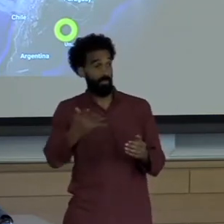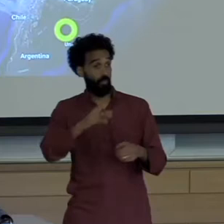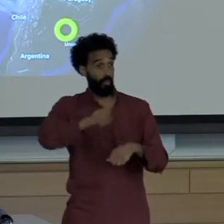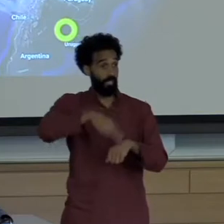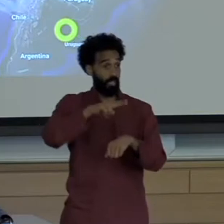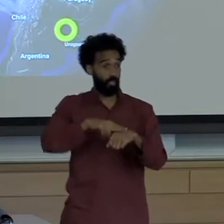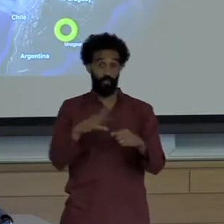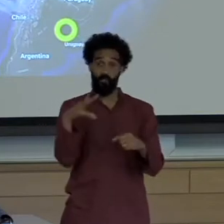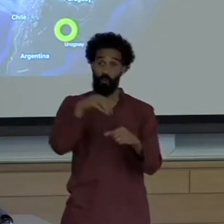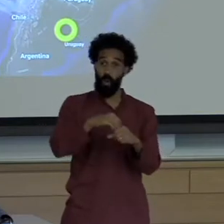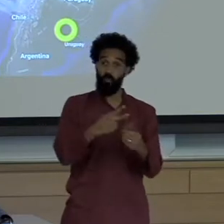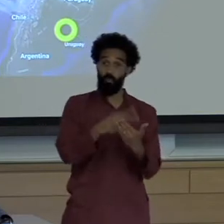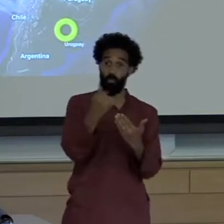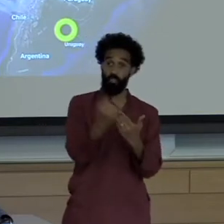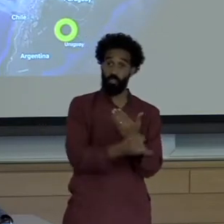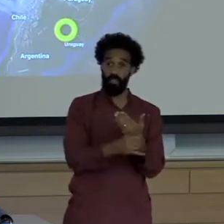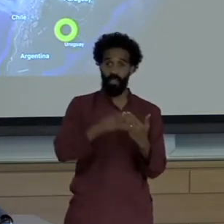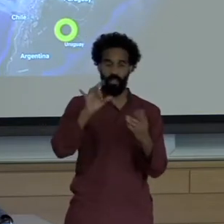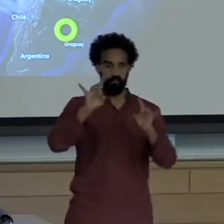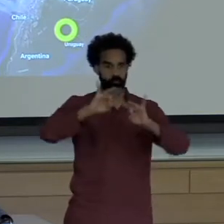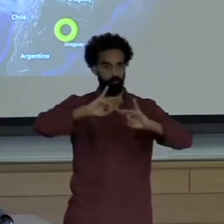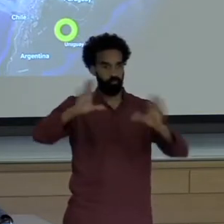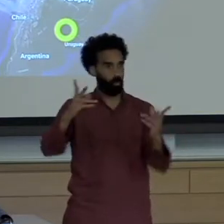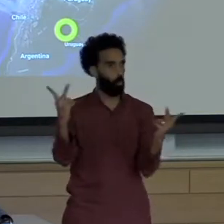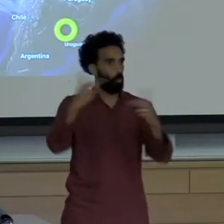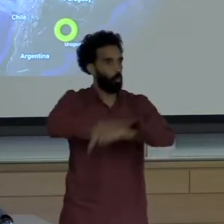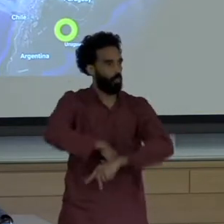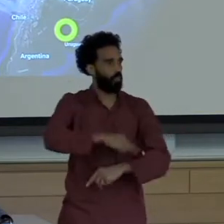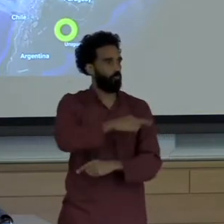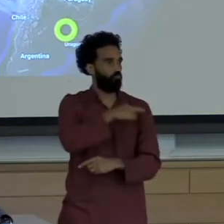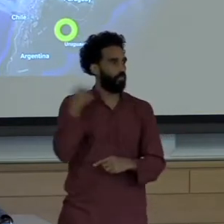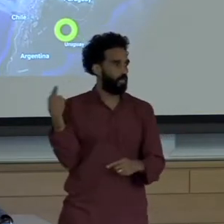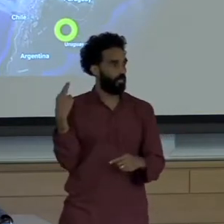that spiked crisis conflict and controversy.